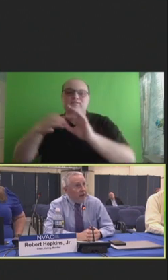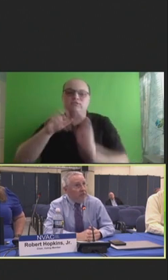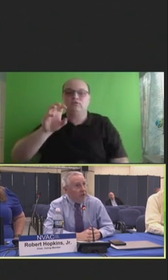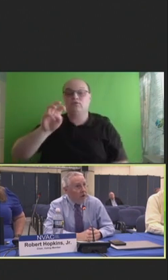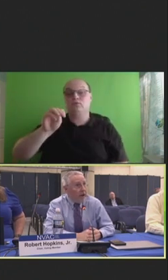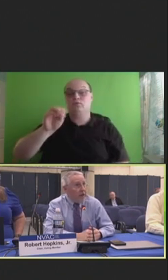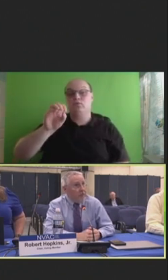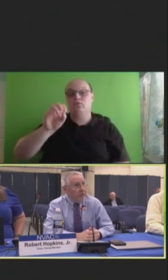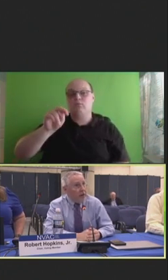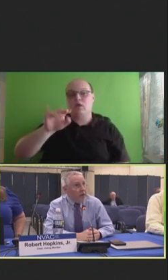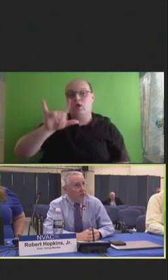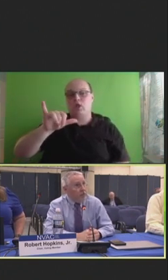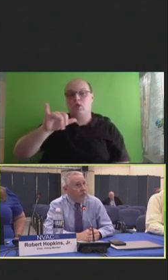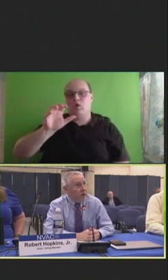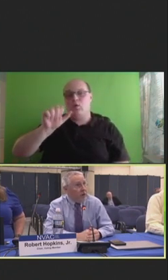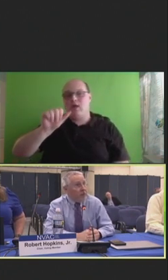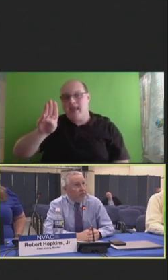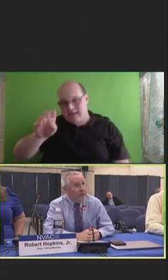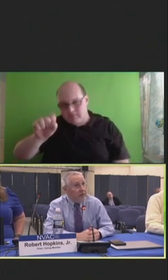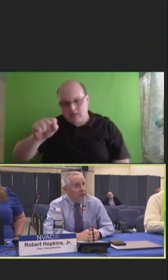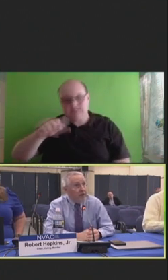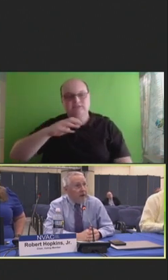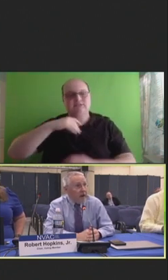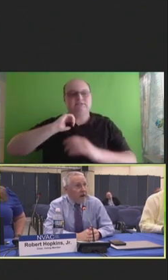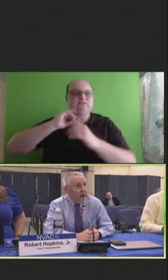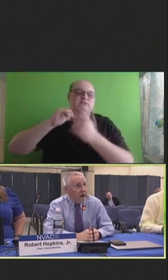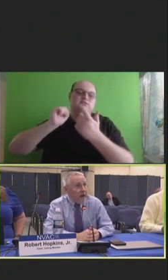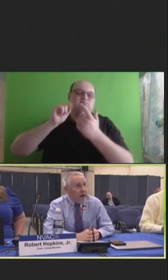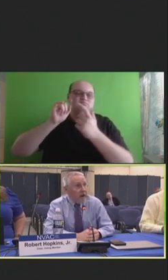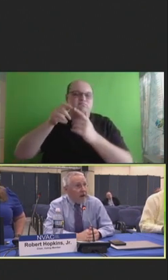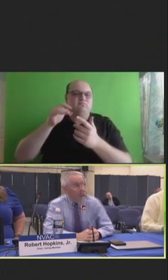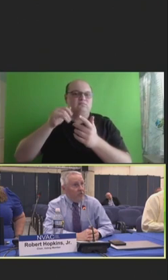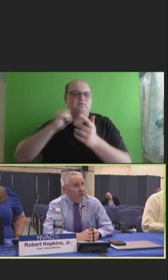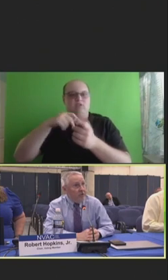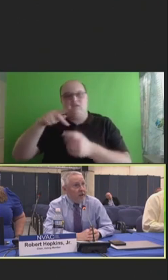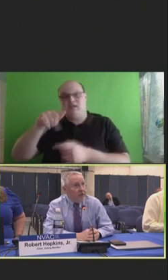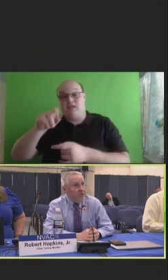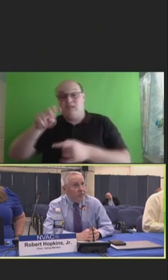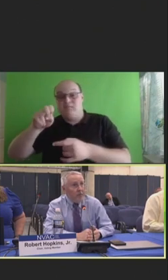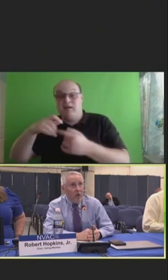and long-acting monoclonals around RSV, I think passive immunization has to be a part